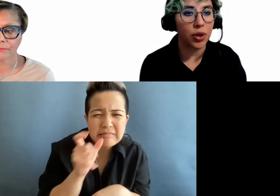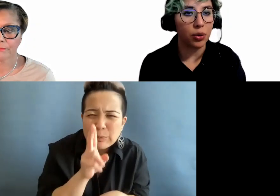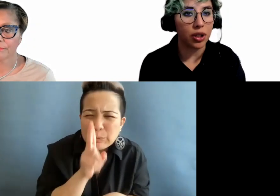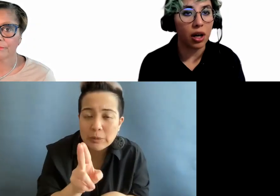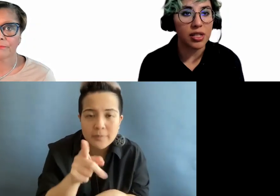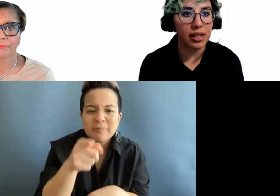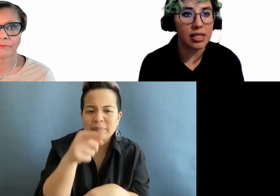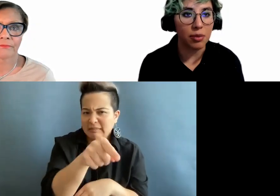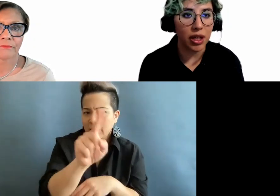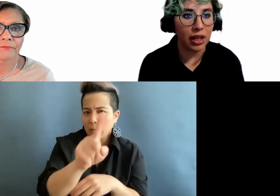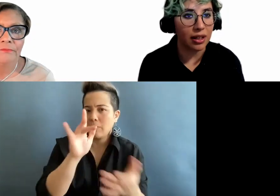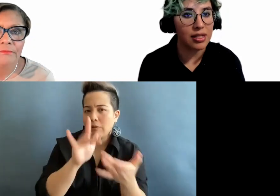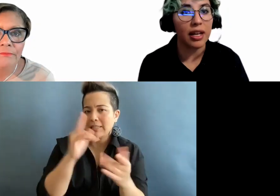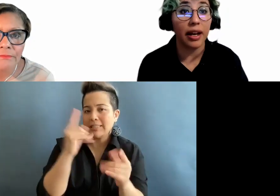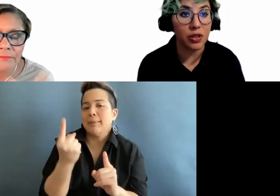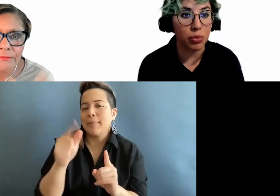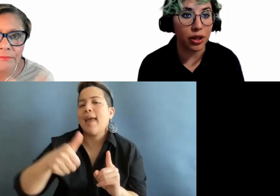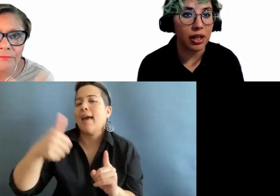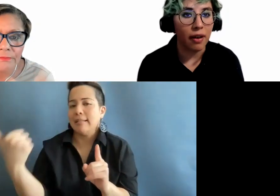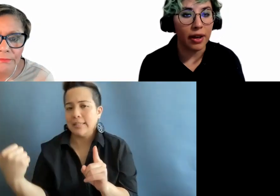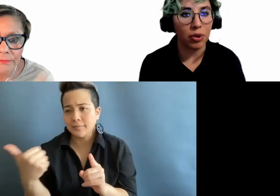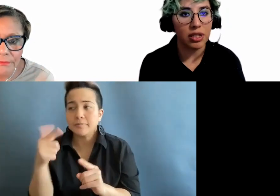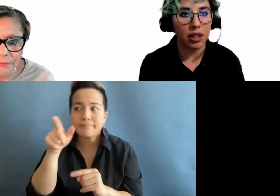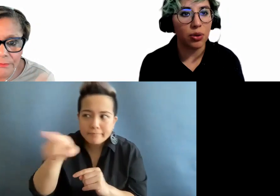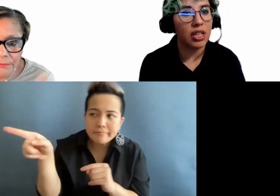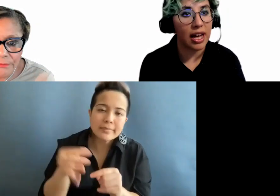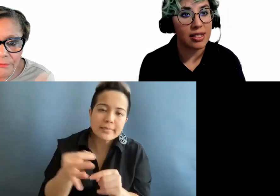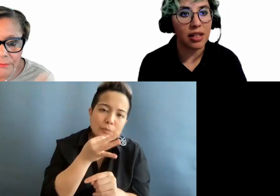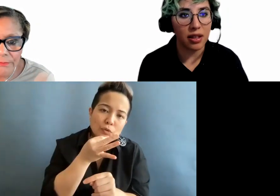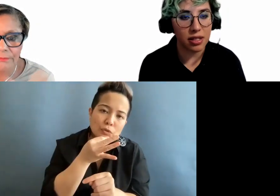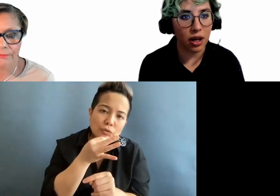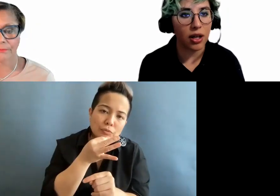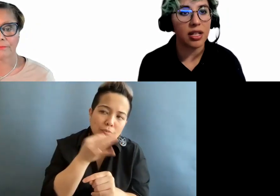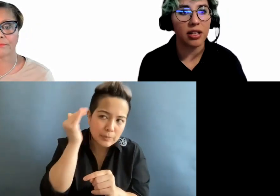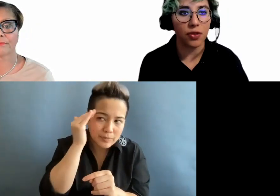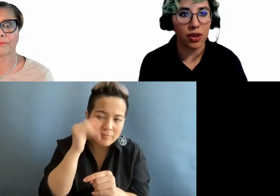where you would contact somebody else, an expert, that will tell you yes, in this context for